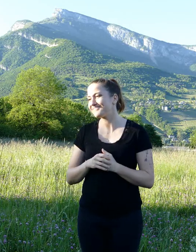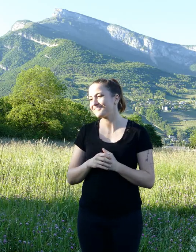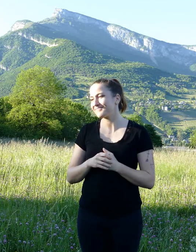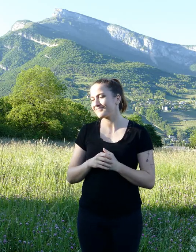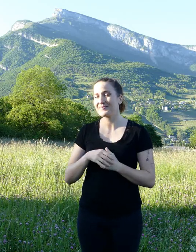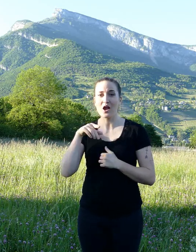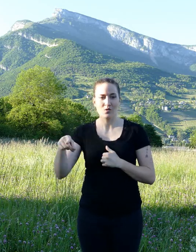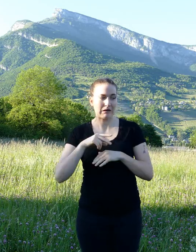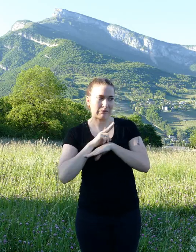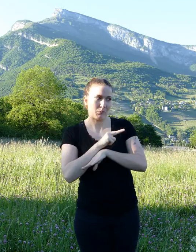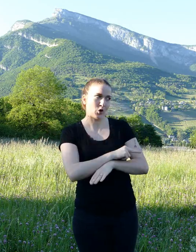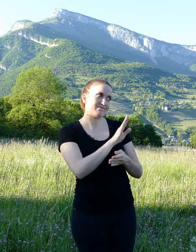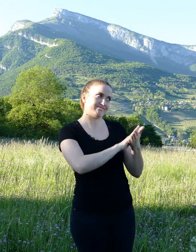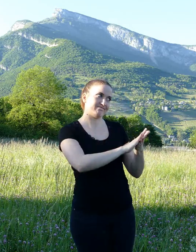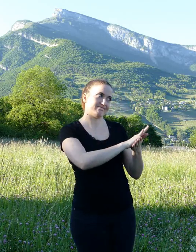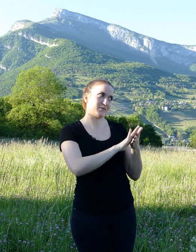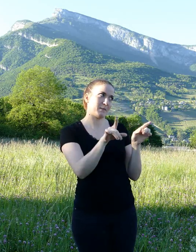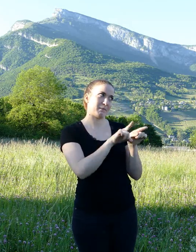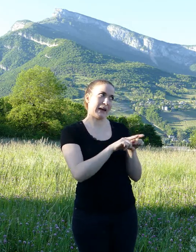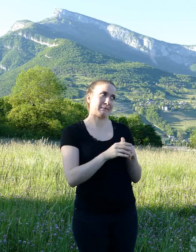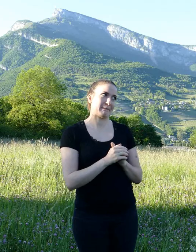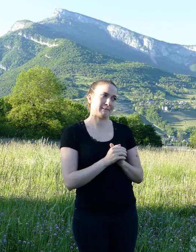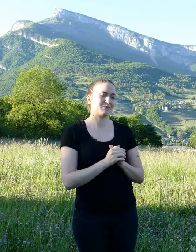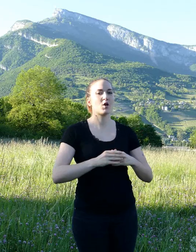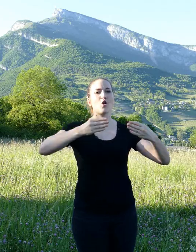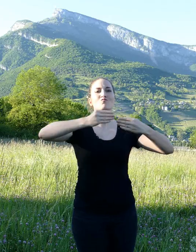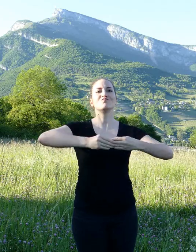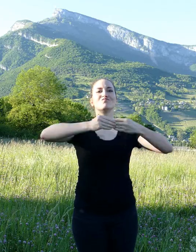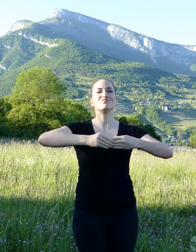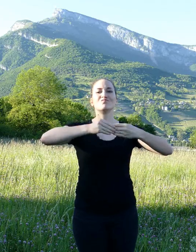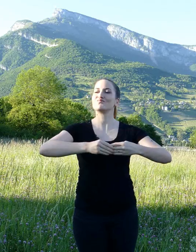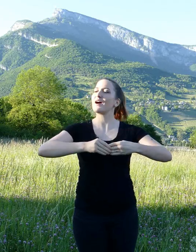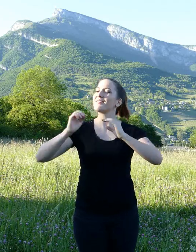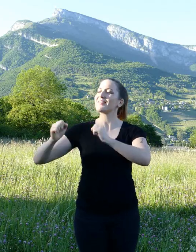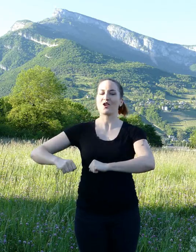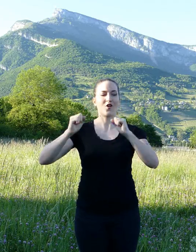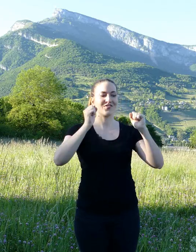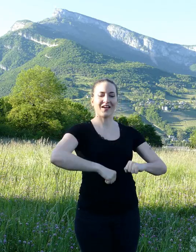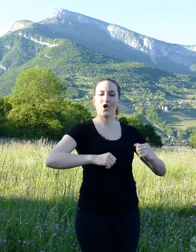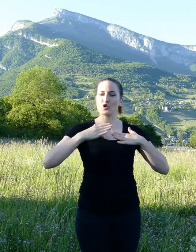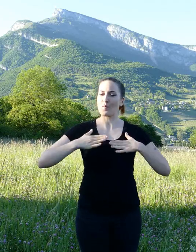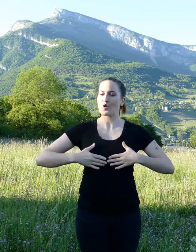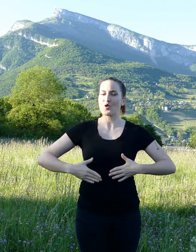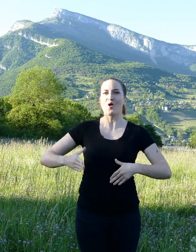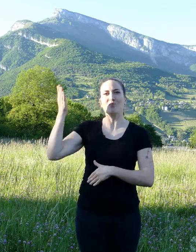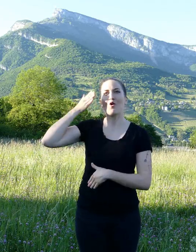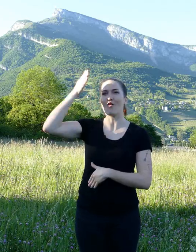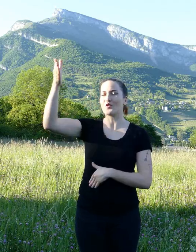The gerbil apologized as well. They shook their legs and promised that from now on they would both behave exemplarily!